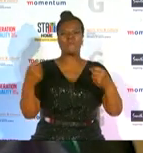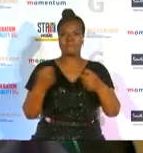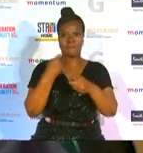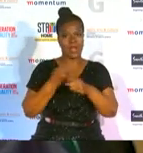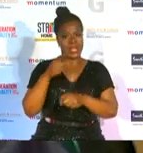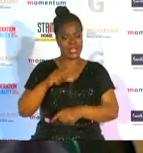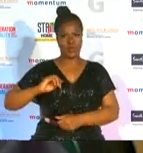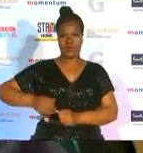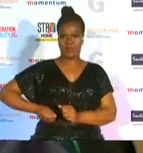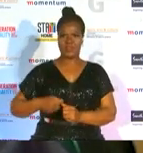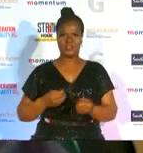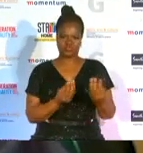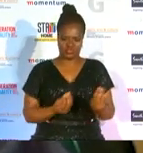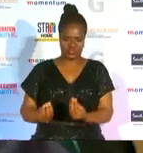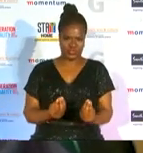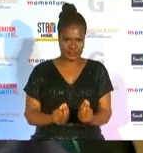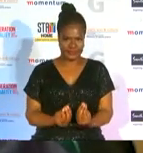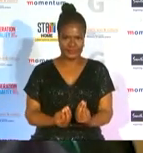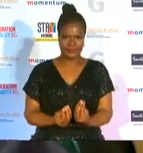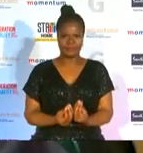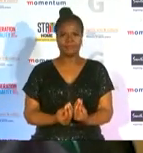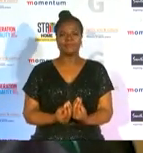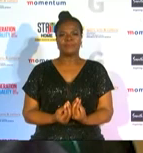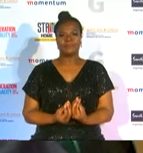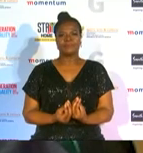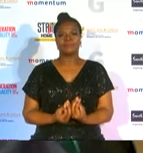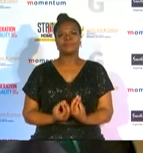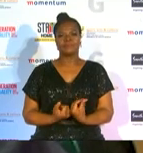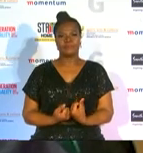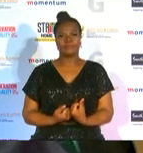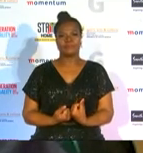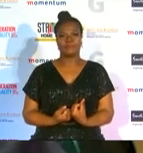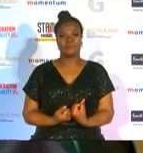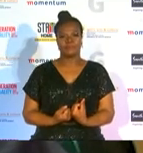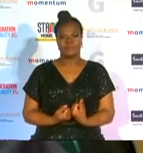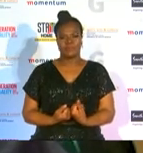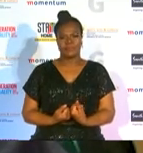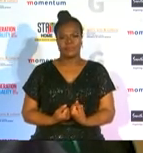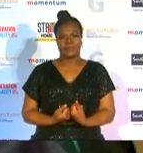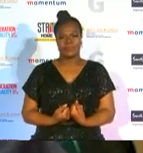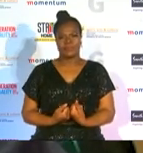and children in particular vulnerable and in danger